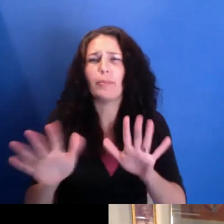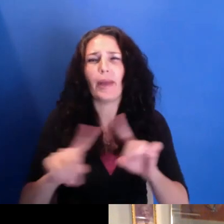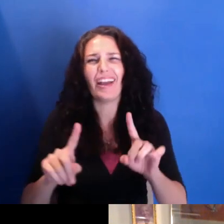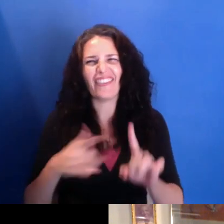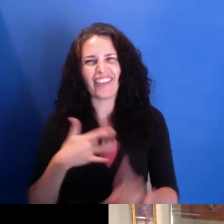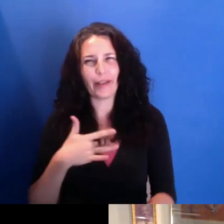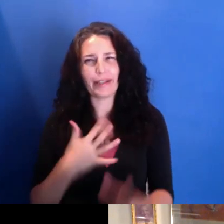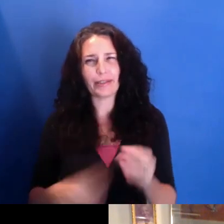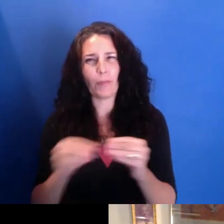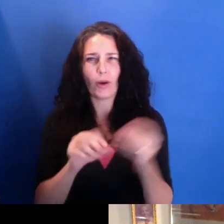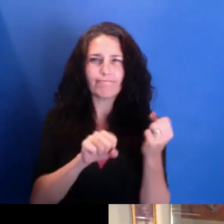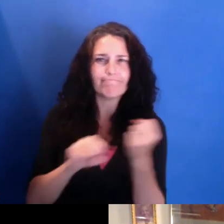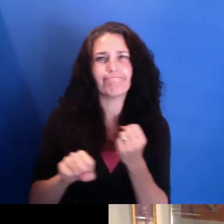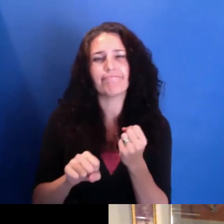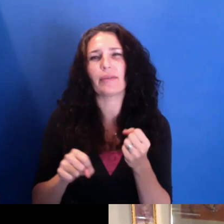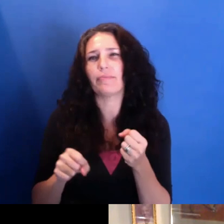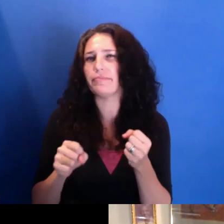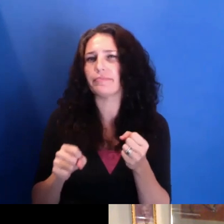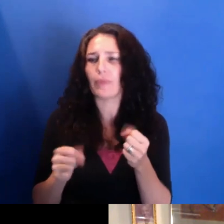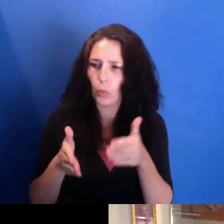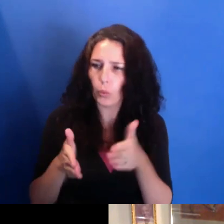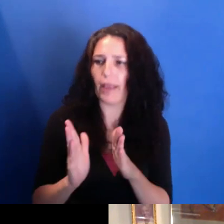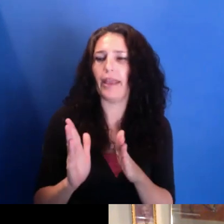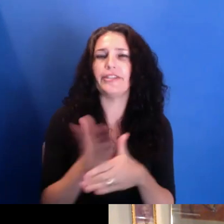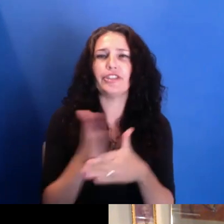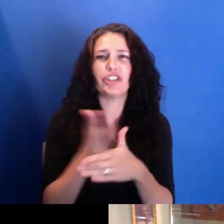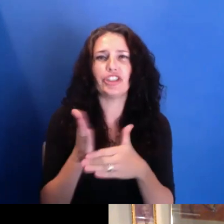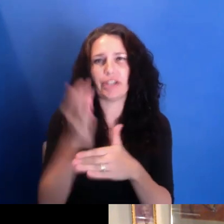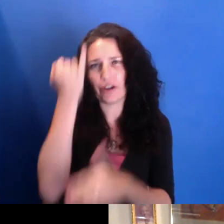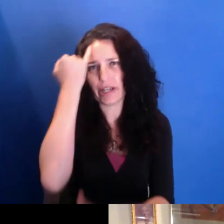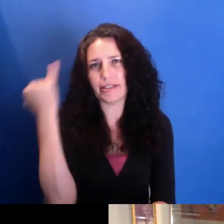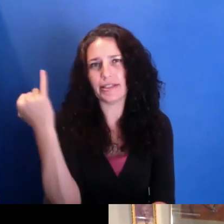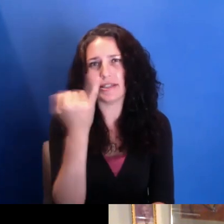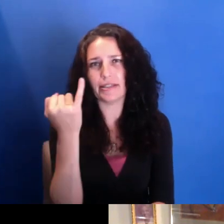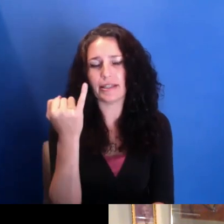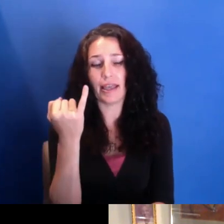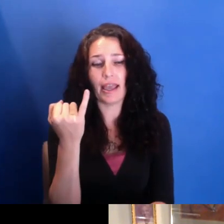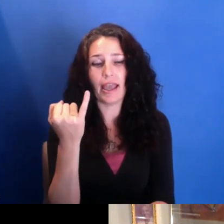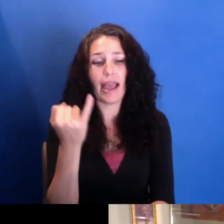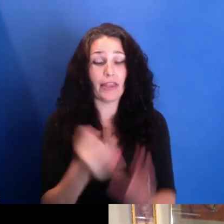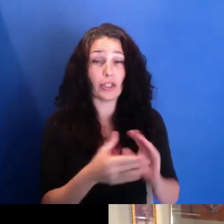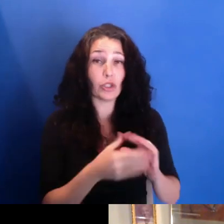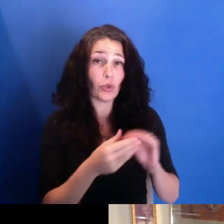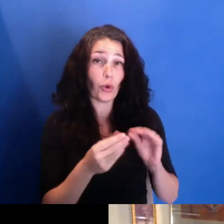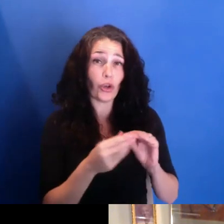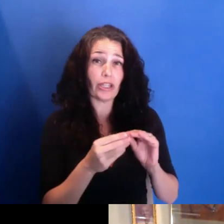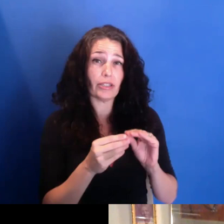And really stories actually are secondary to the sharing of ideas.